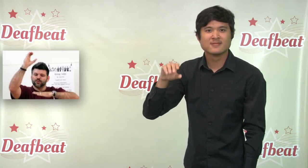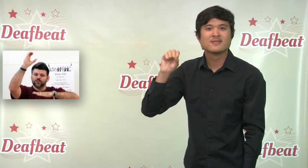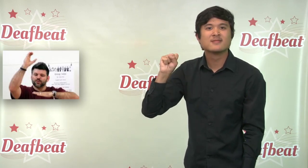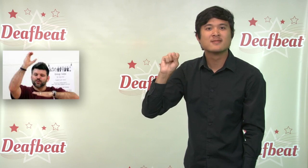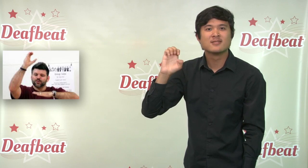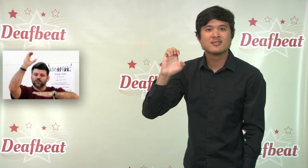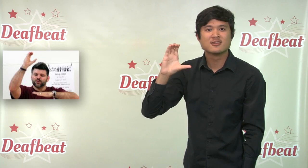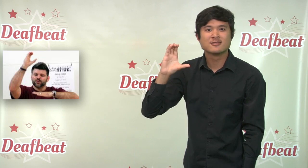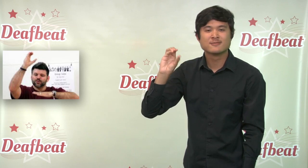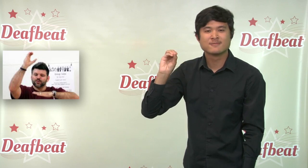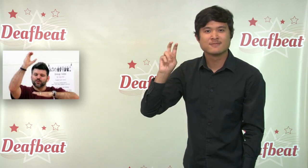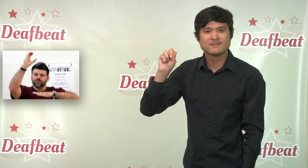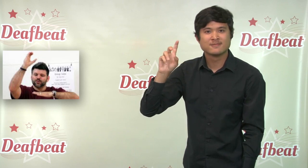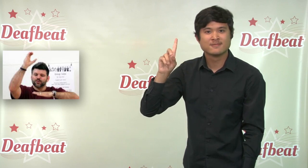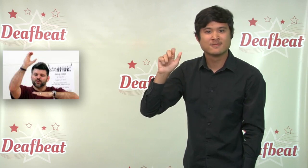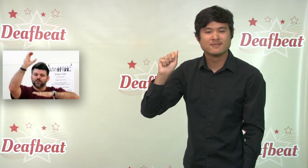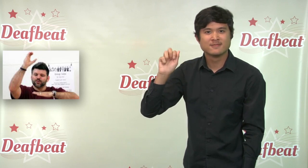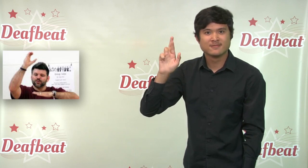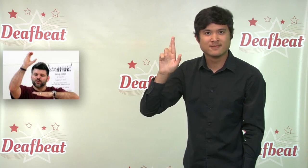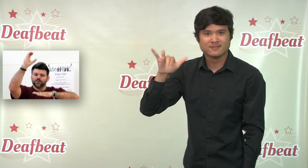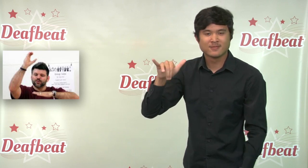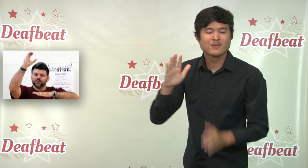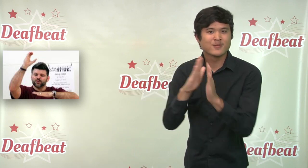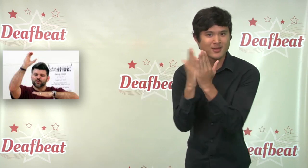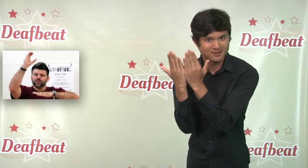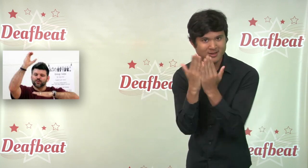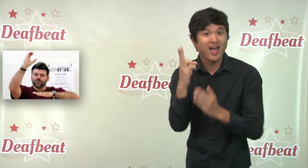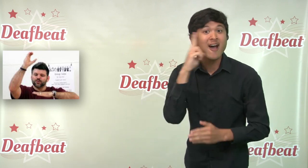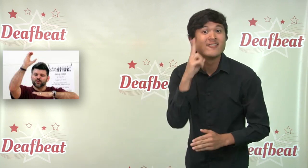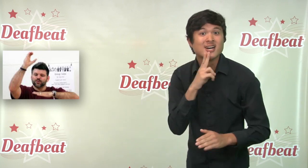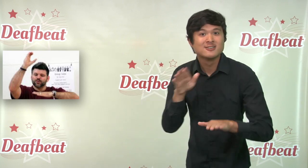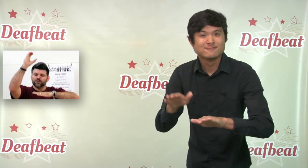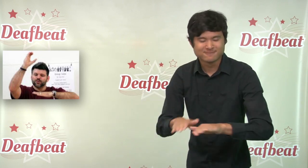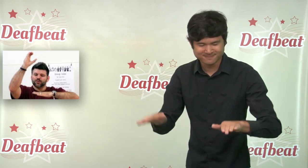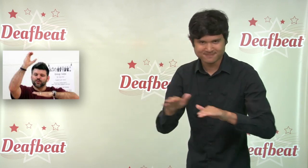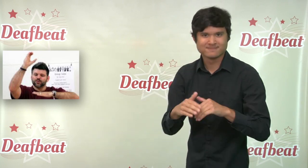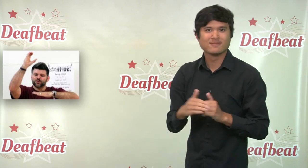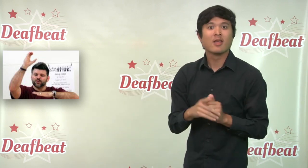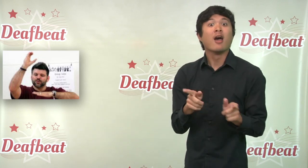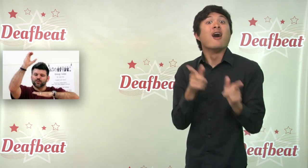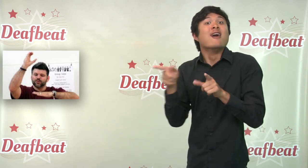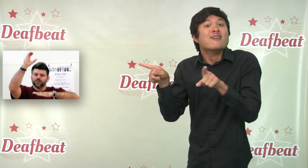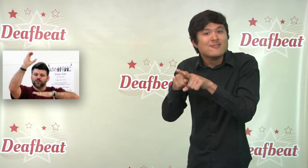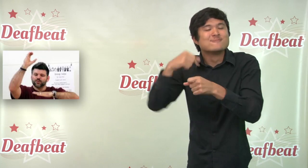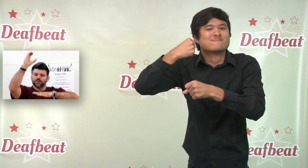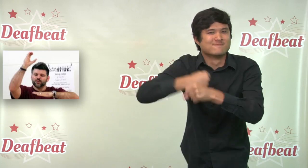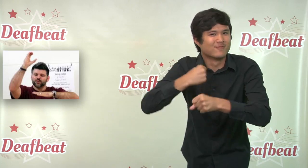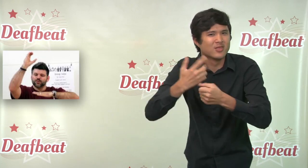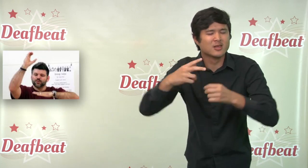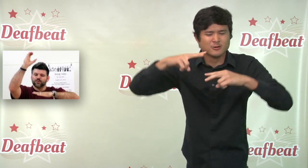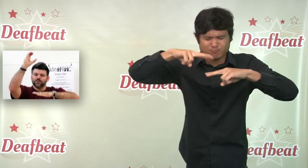children, and is also a research consultant on